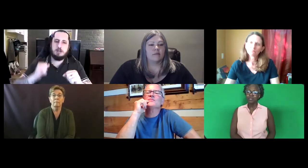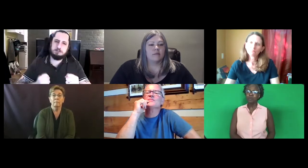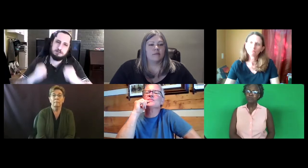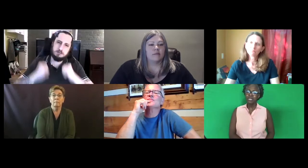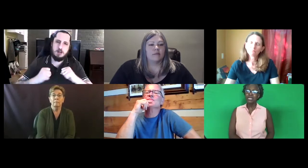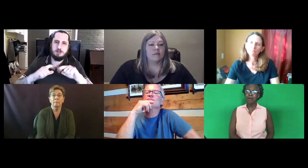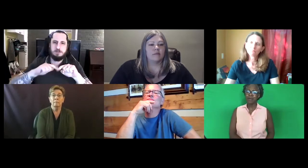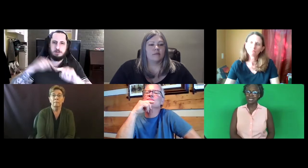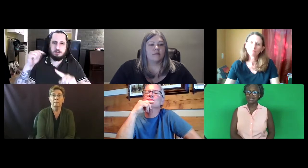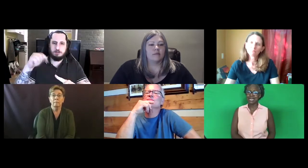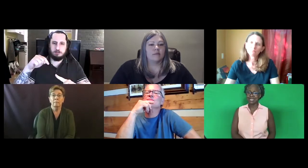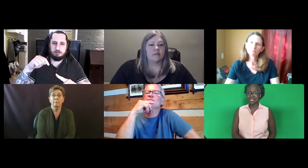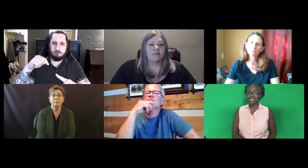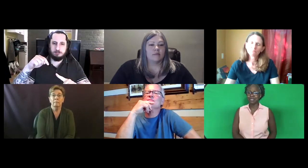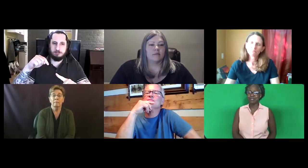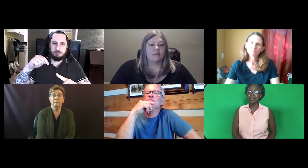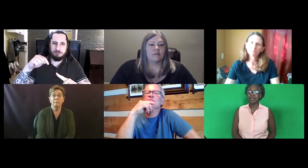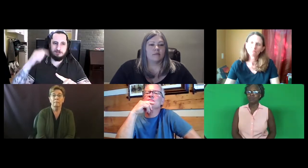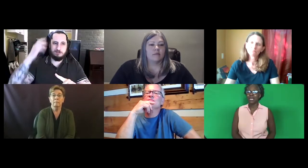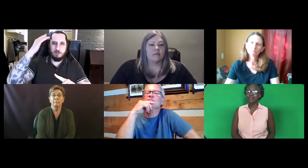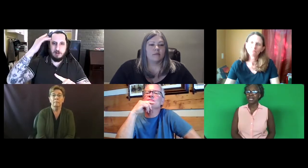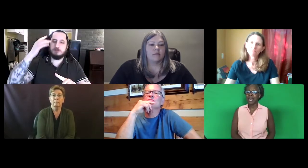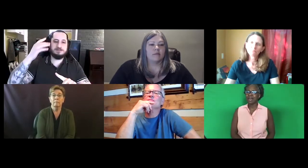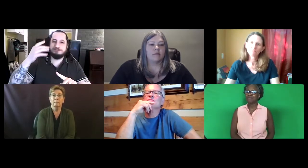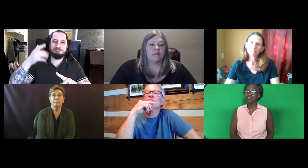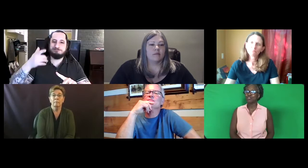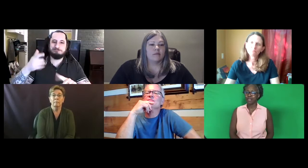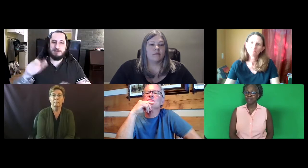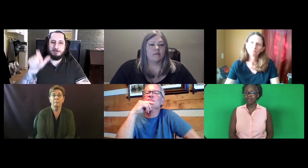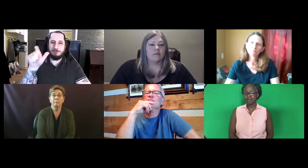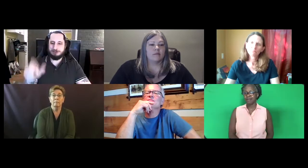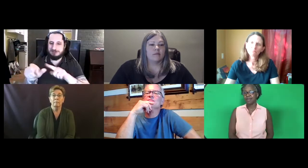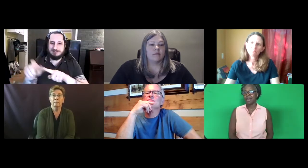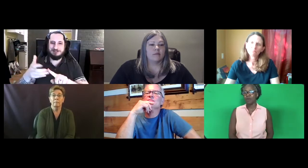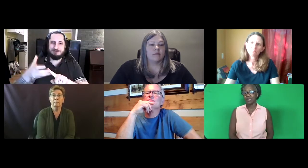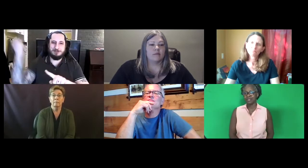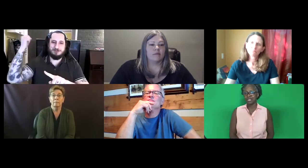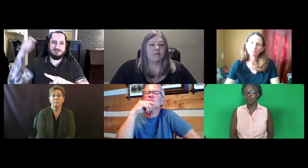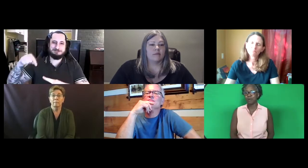So when we think about assessments, we have to have strength there in how we assess people,